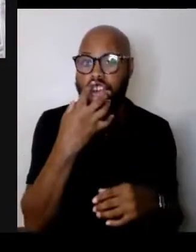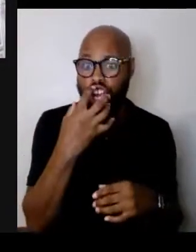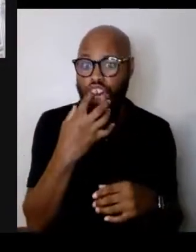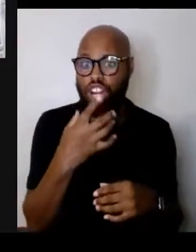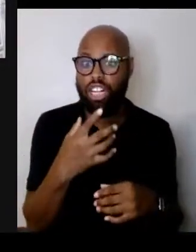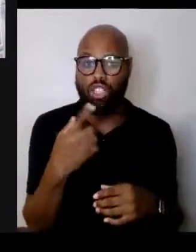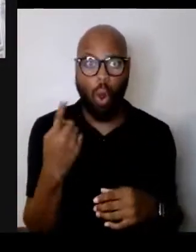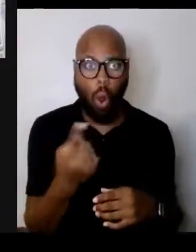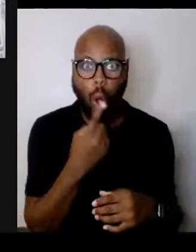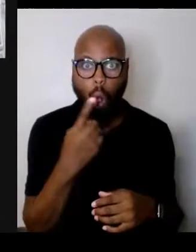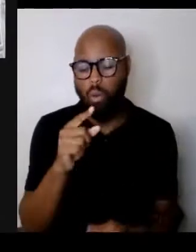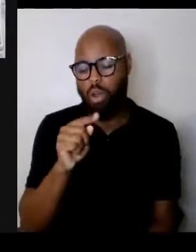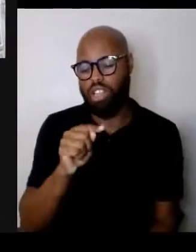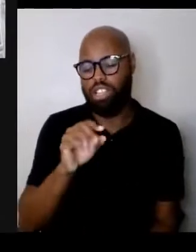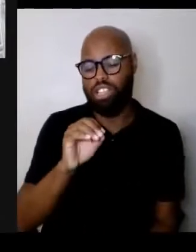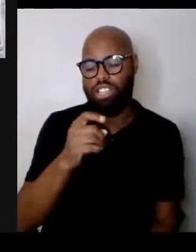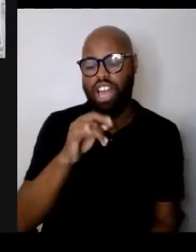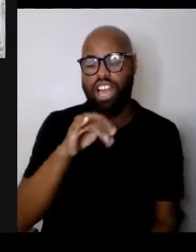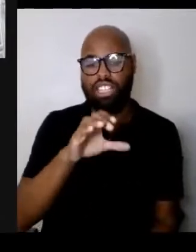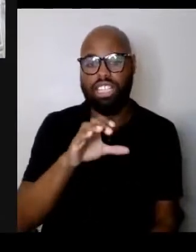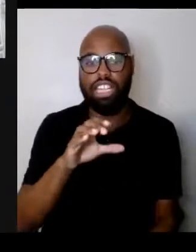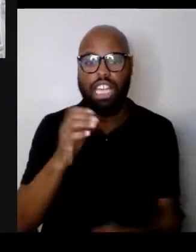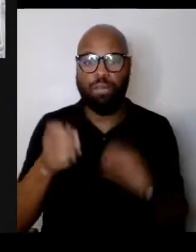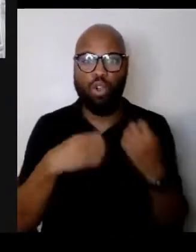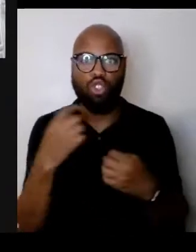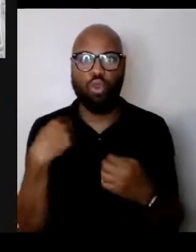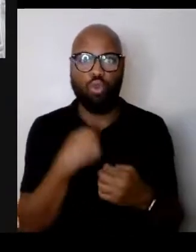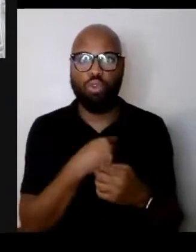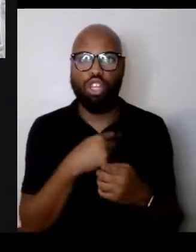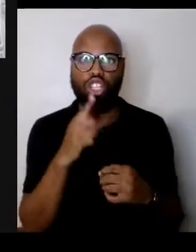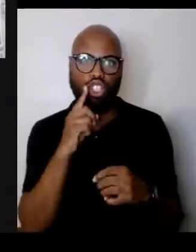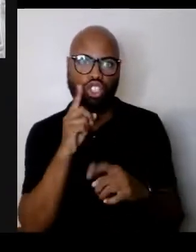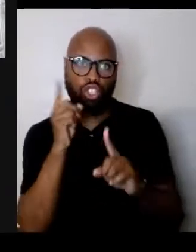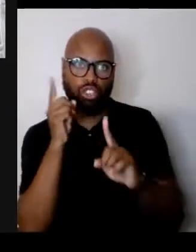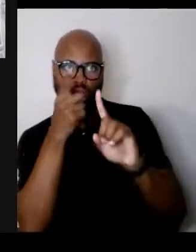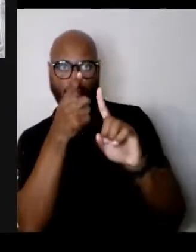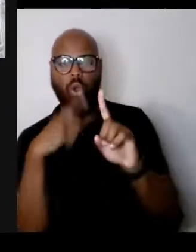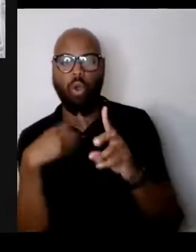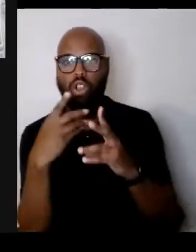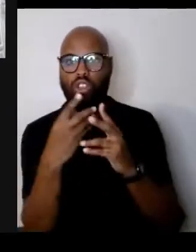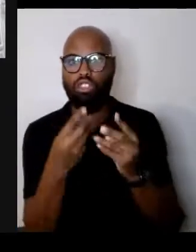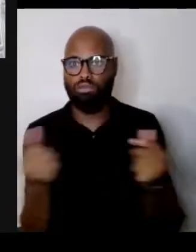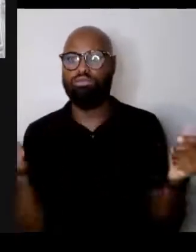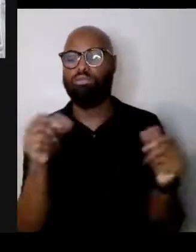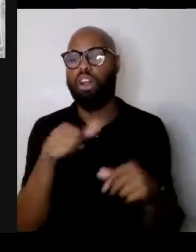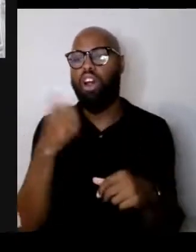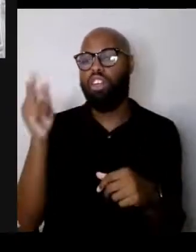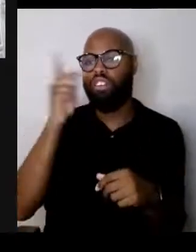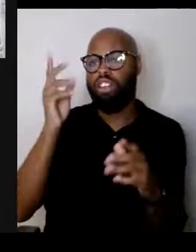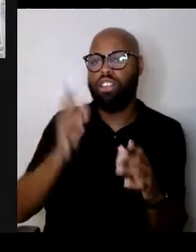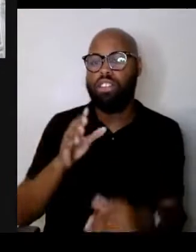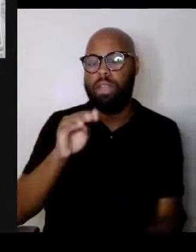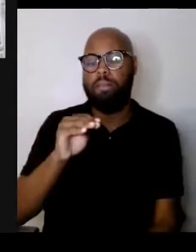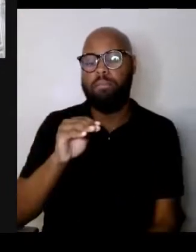an emotion that we should seek to overcome but other philosophers like Myisha Cherry insist